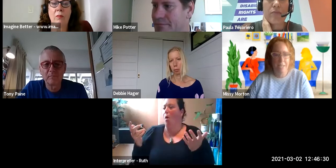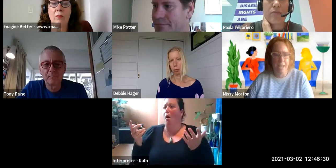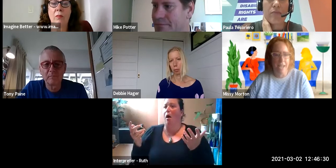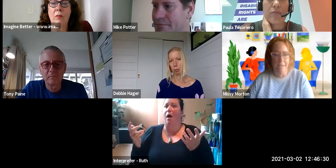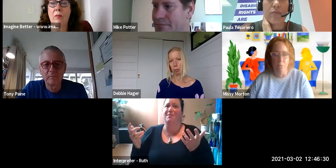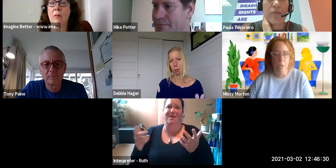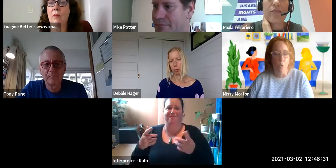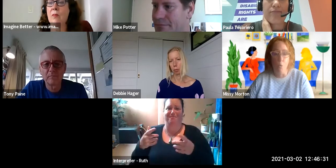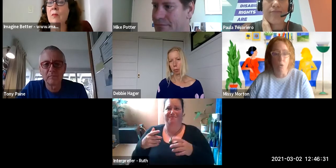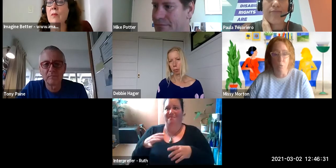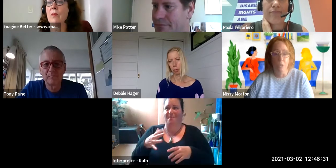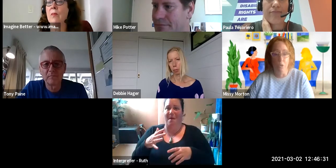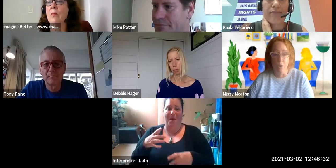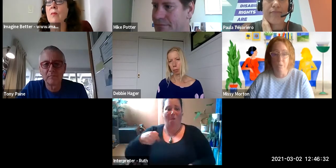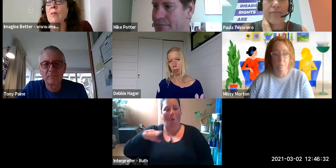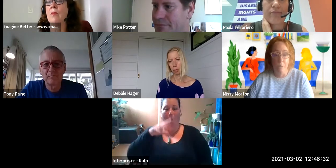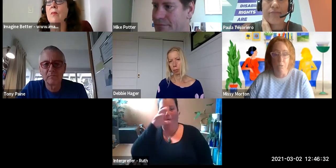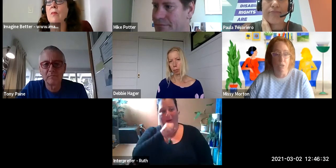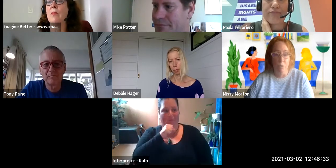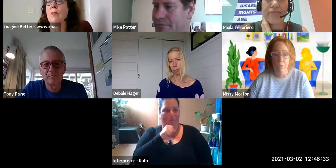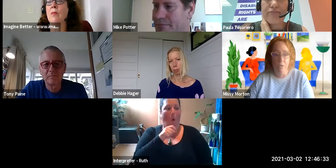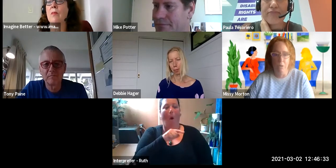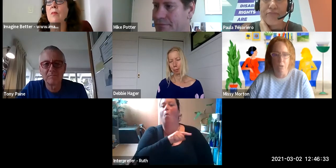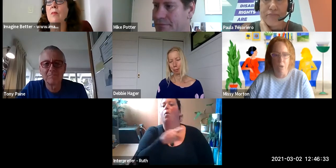and we all want to be autonomous and be able to do everything on our own.